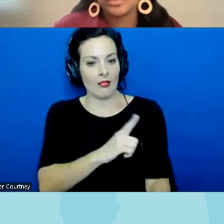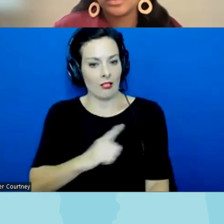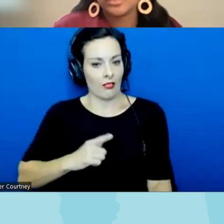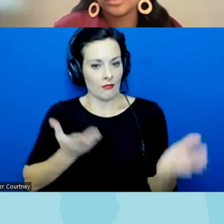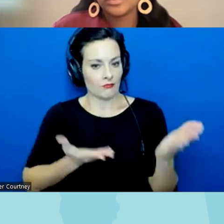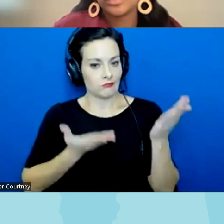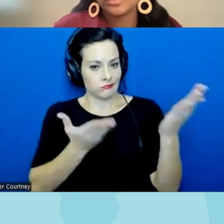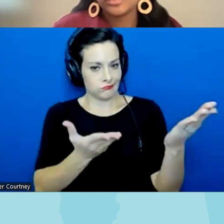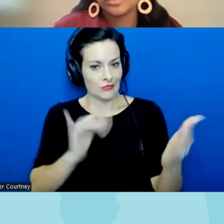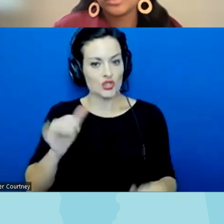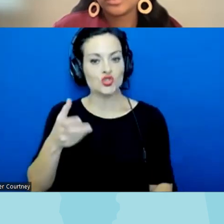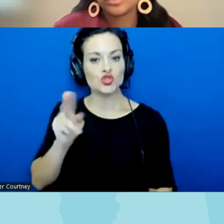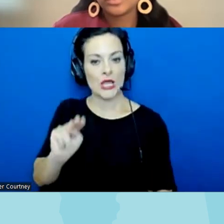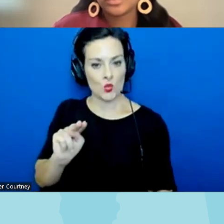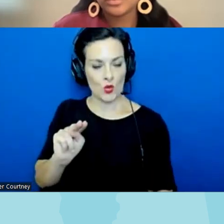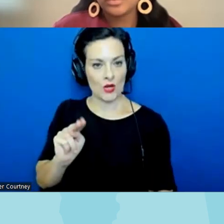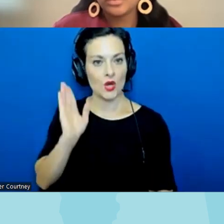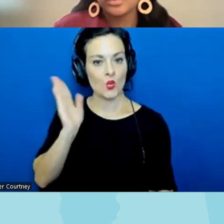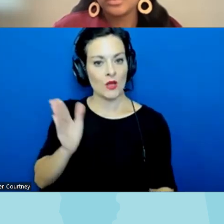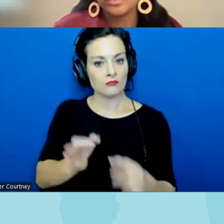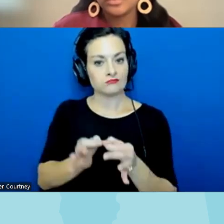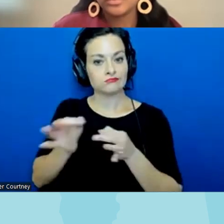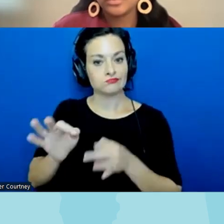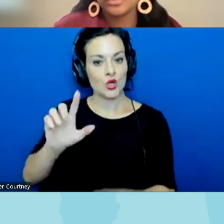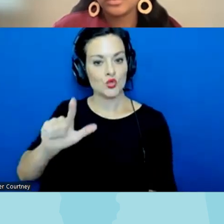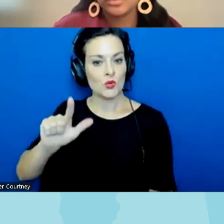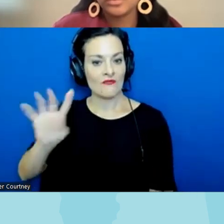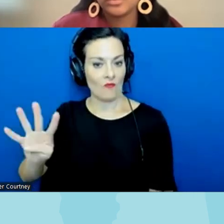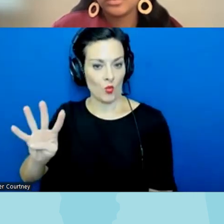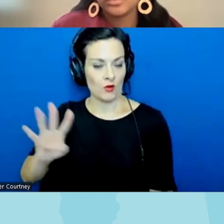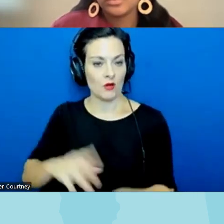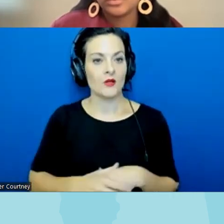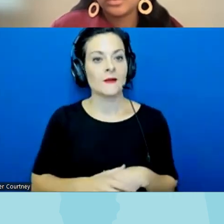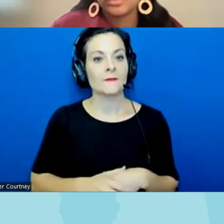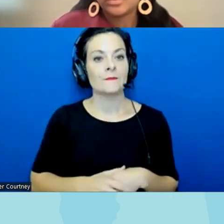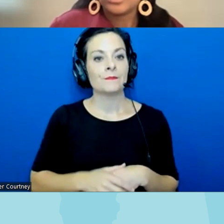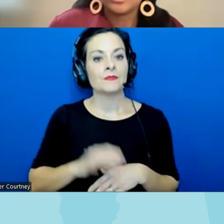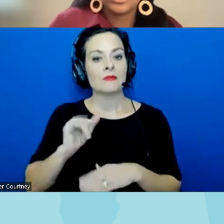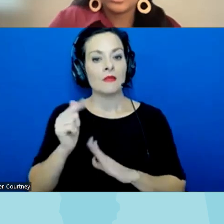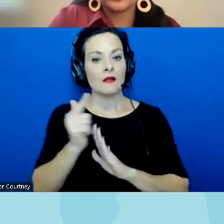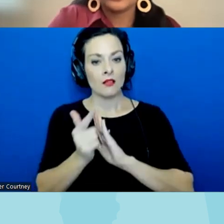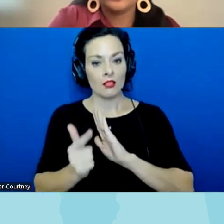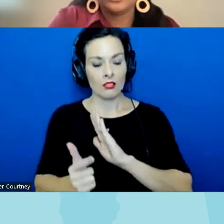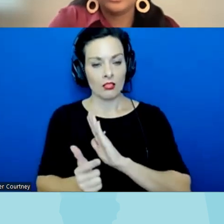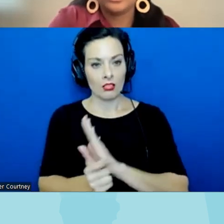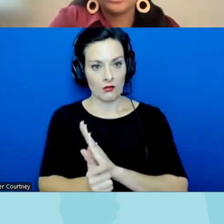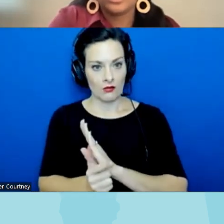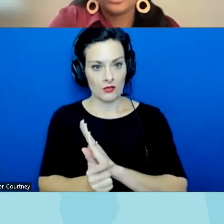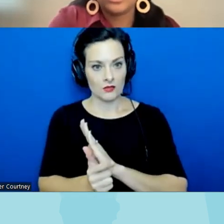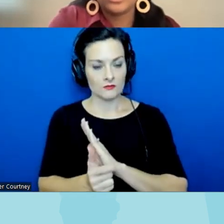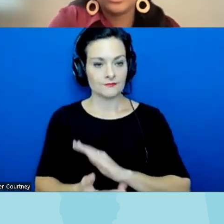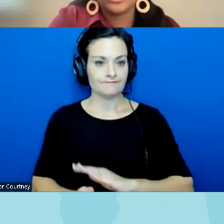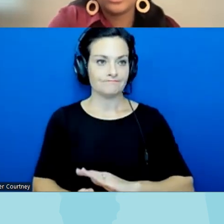January that carries over into the 2024 session um that bill um would require uh Nebraska school